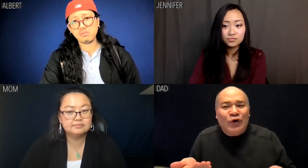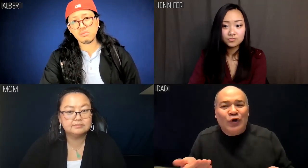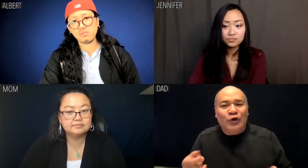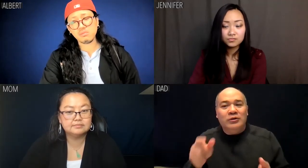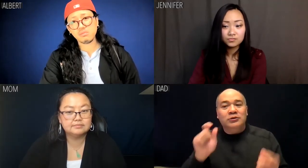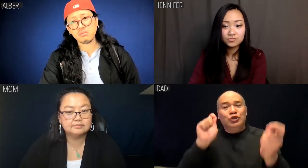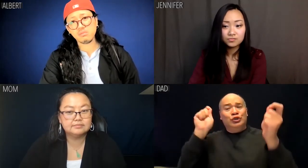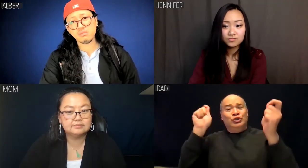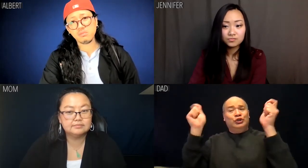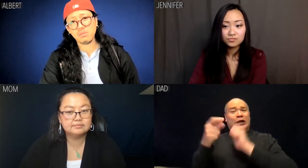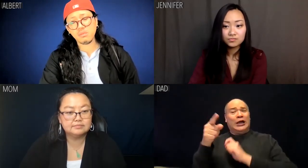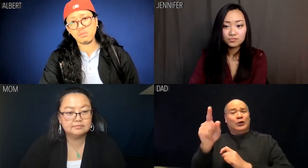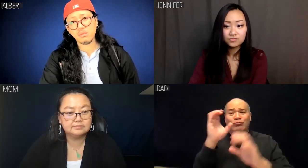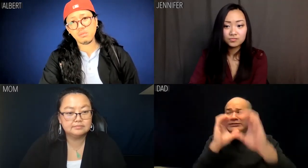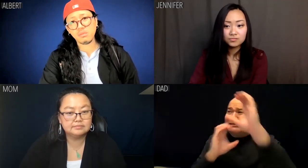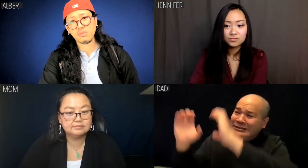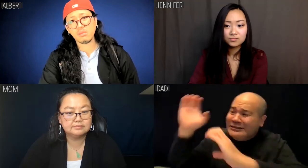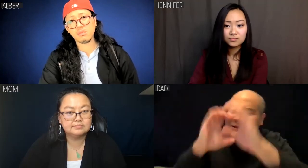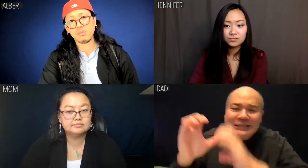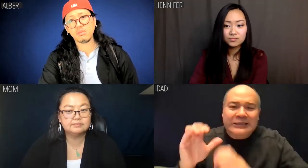Is the change that you seek.